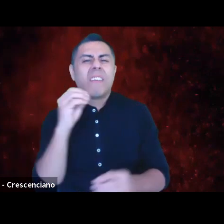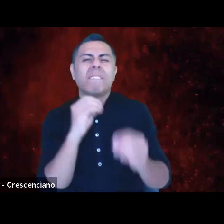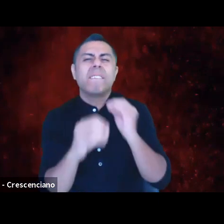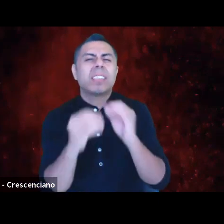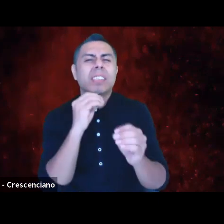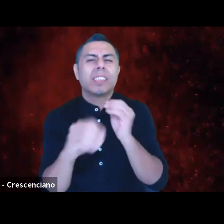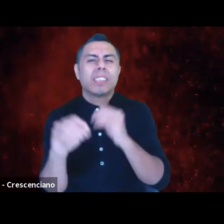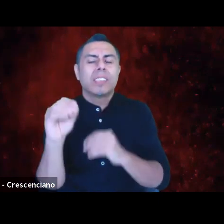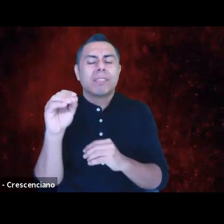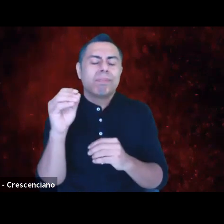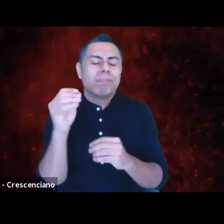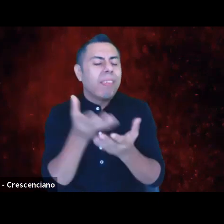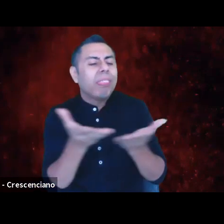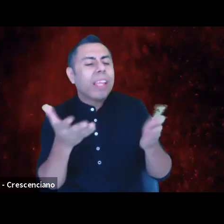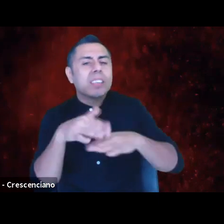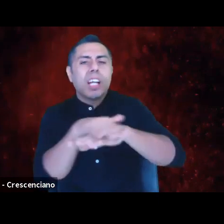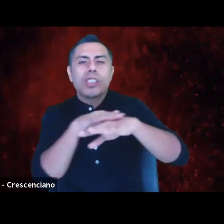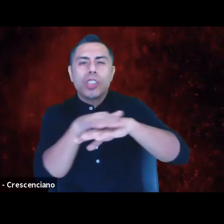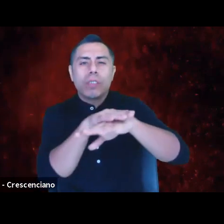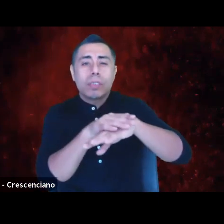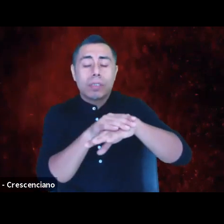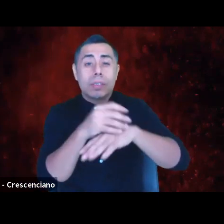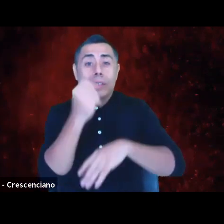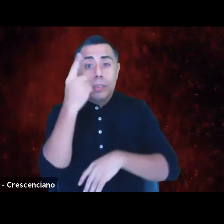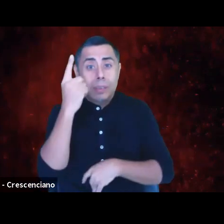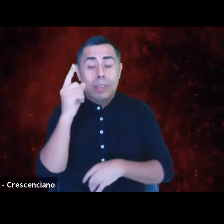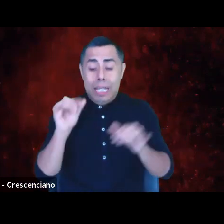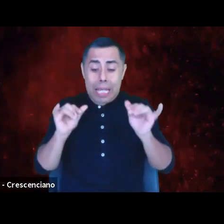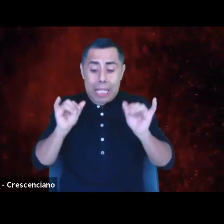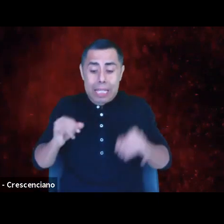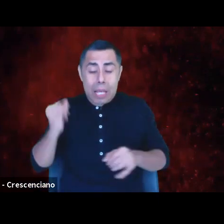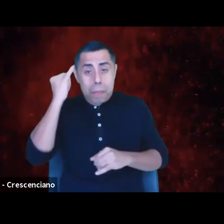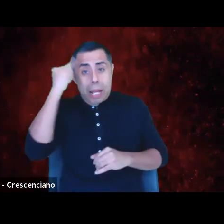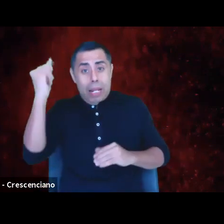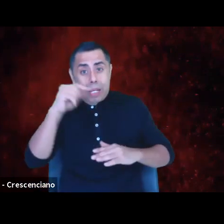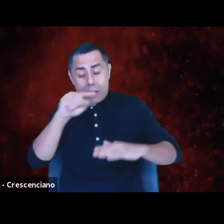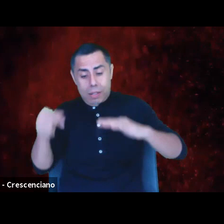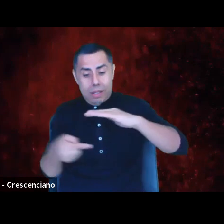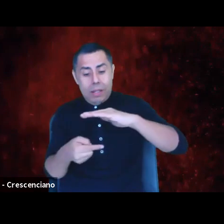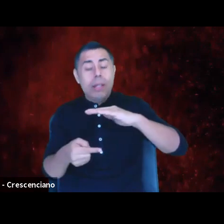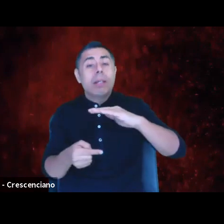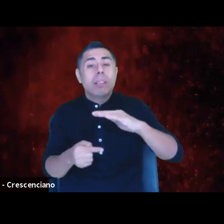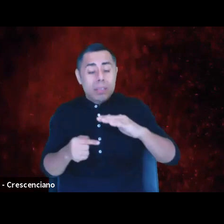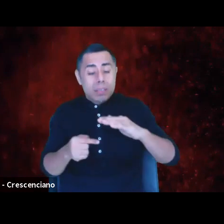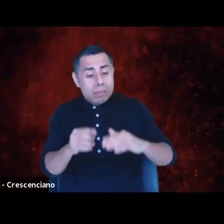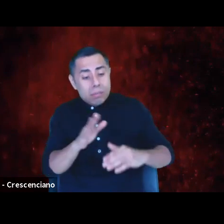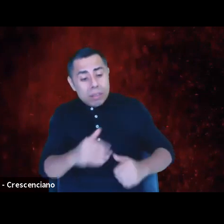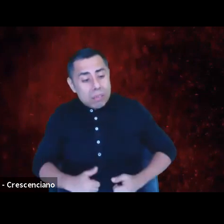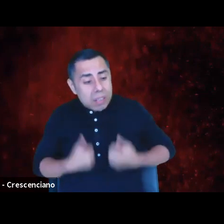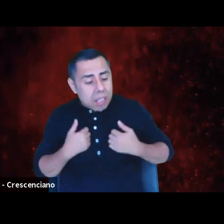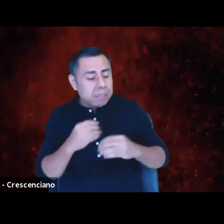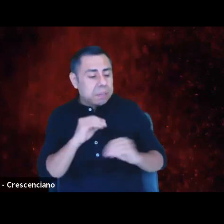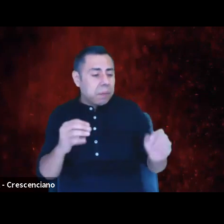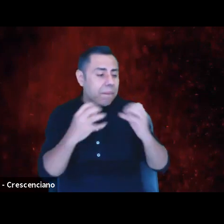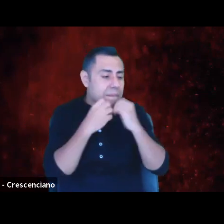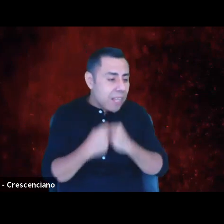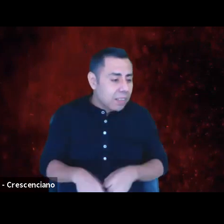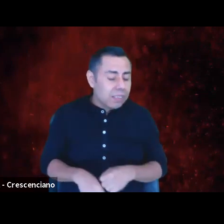the idea that certain lives have no value would still live. Prejudice, discrimination, and racism and transphobia and homophobia and misogyny